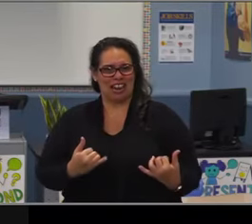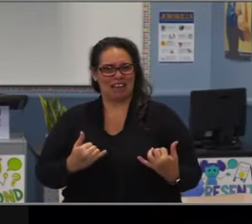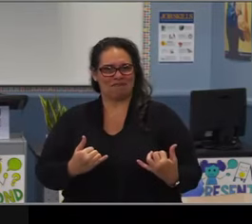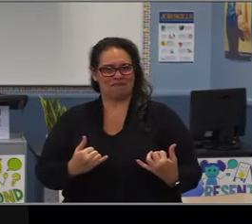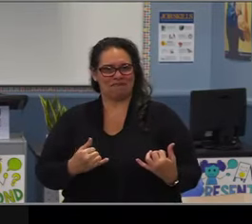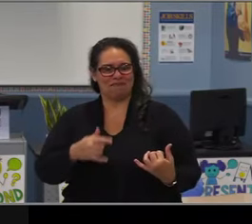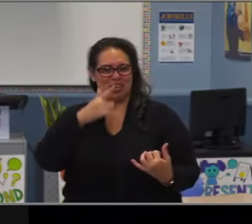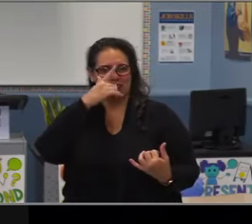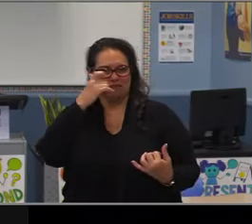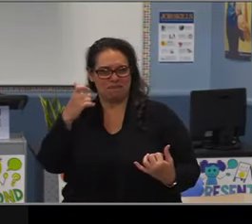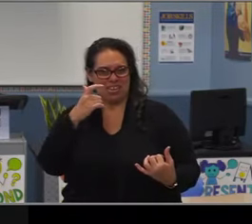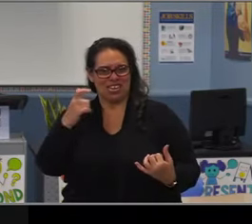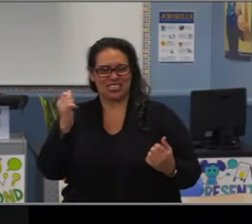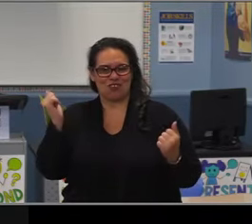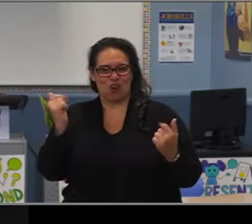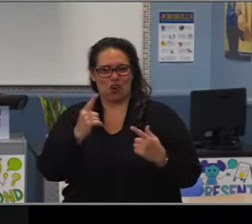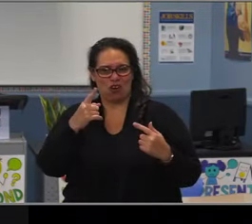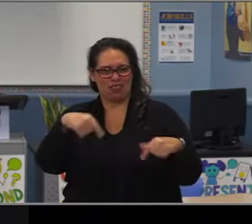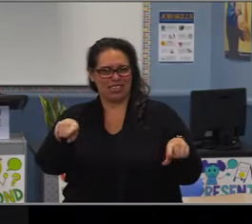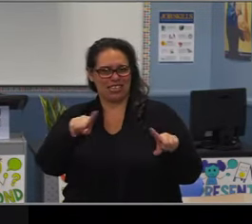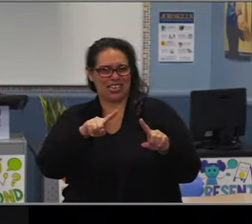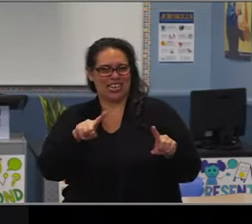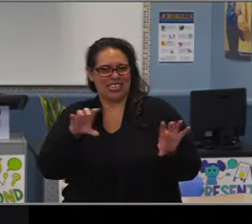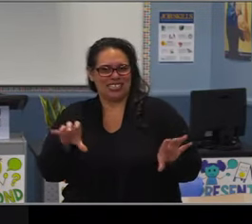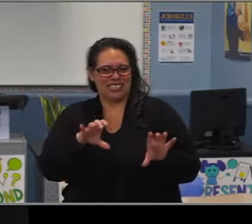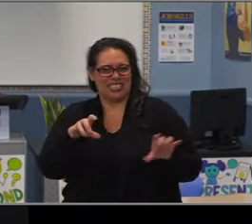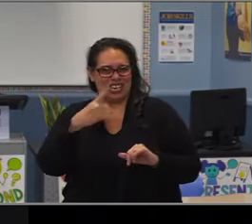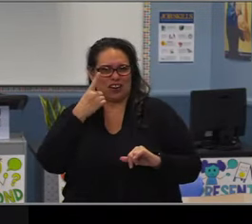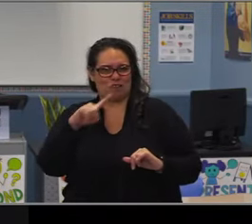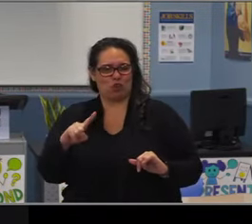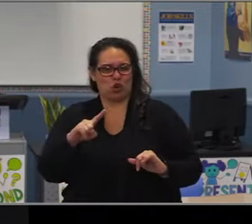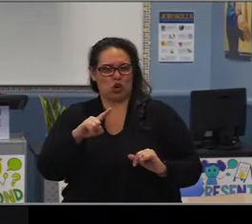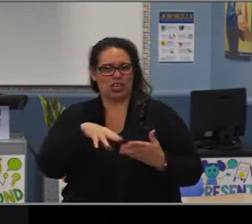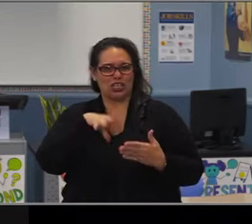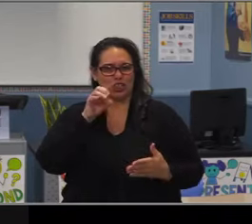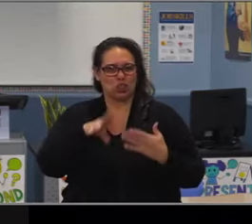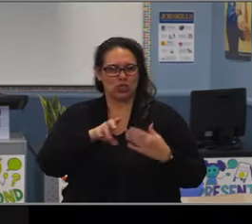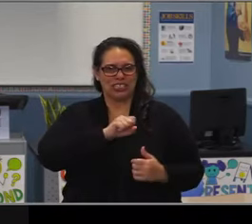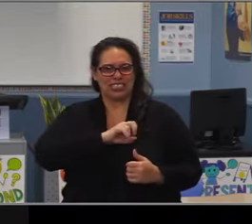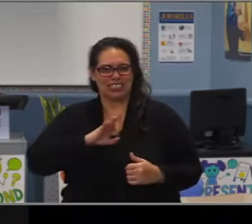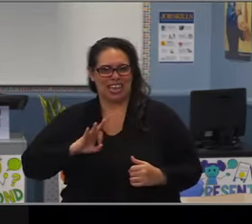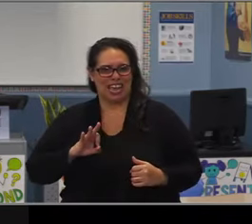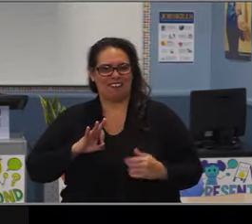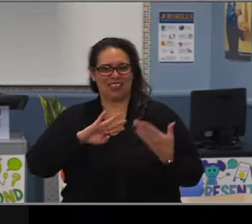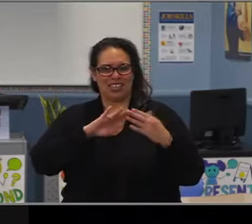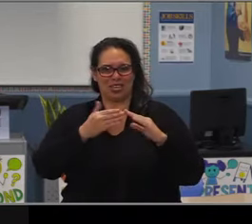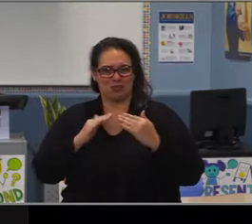but I wanna thank you for being a mentor, for all the times that I've met with you here in the district